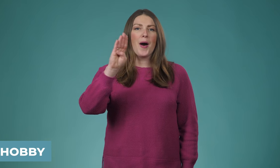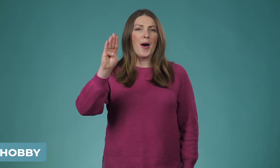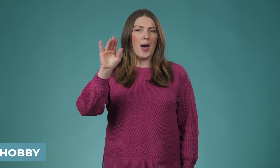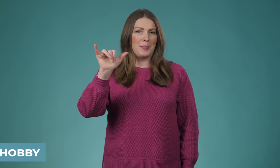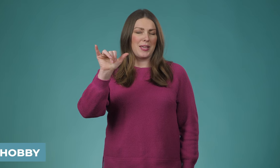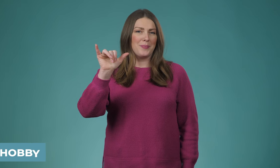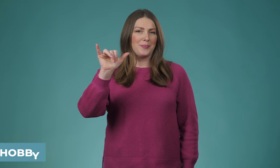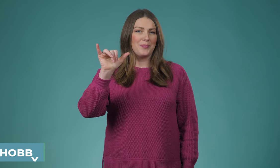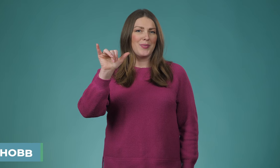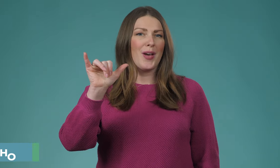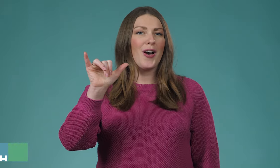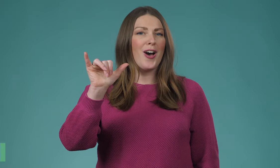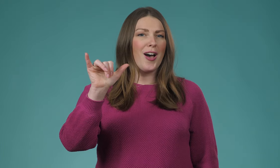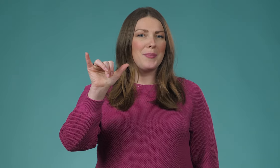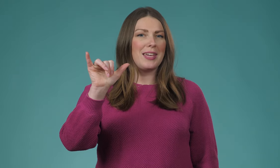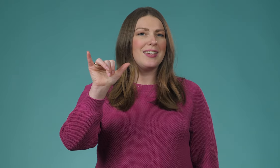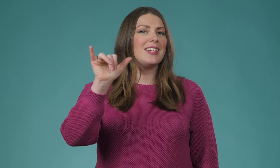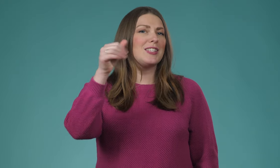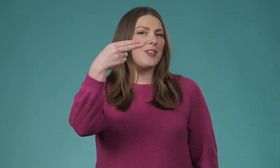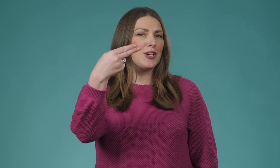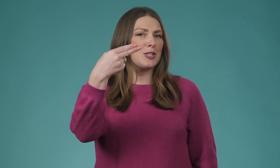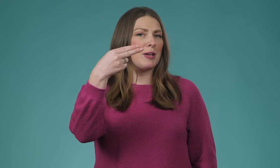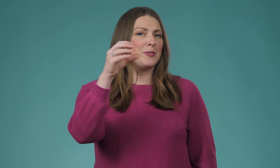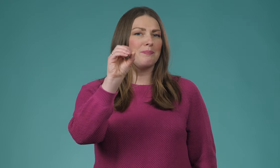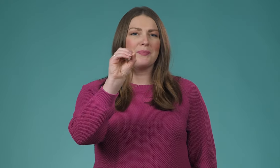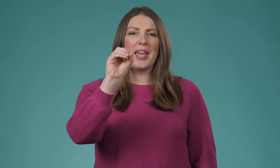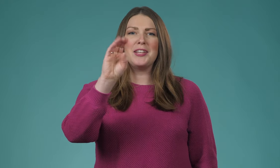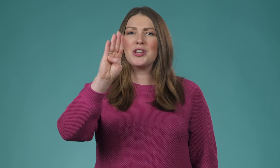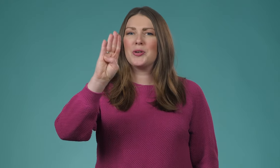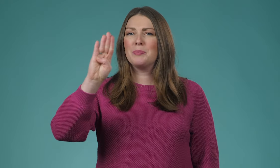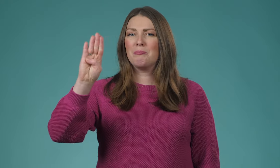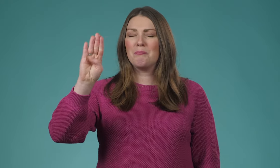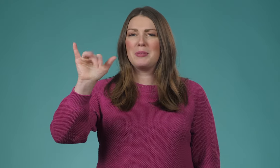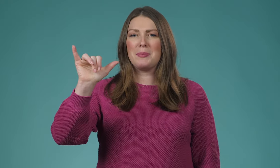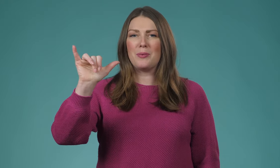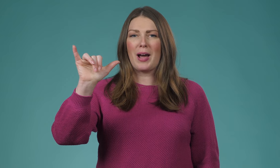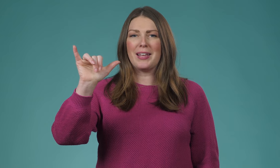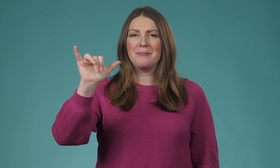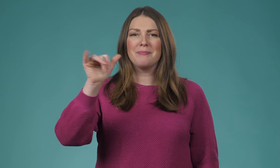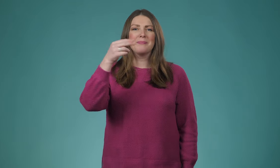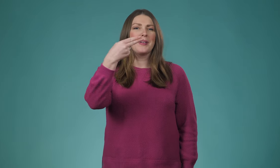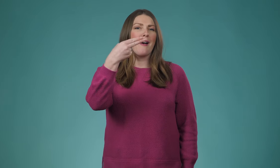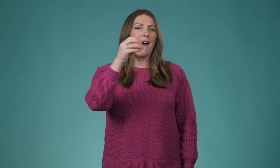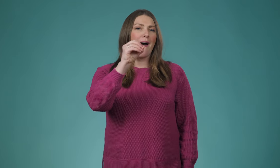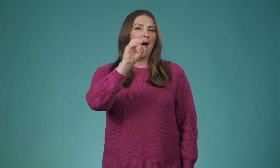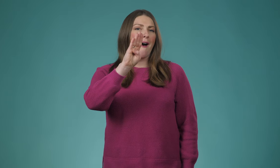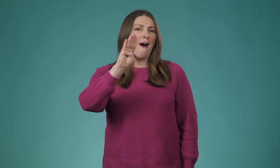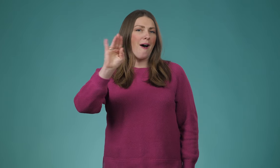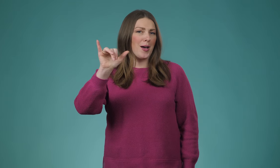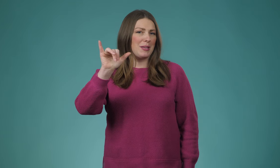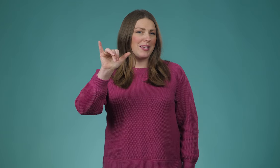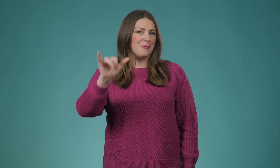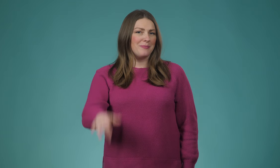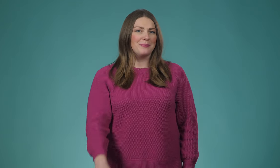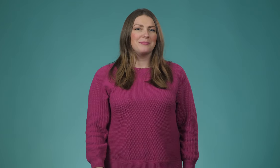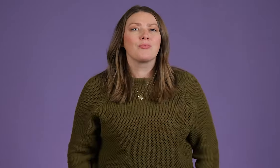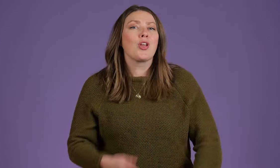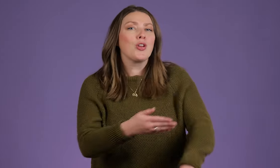Hobby. Hobby is fingerspelled H-O-B-B-Y hobby